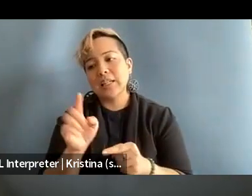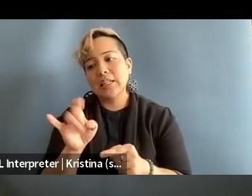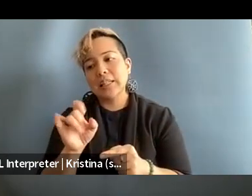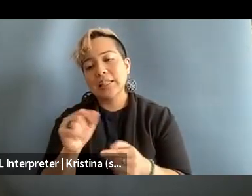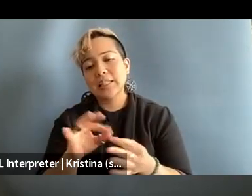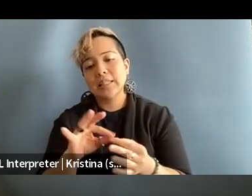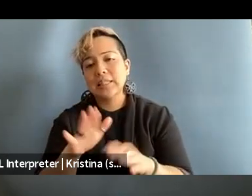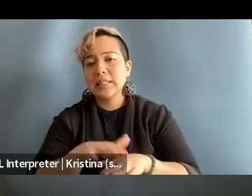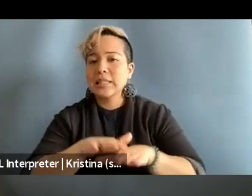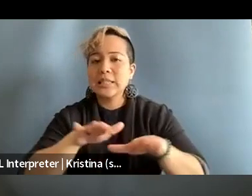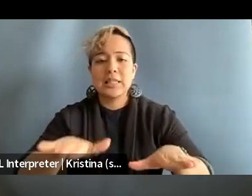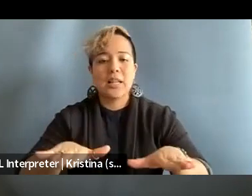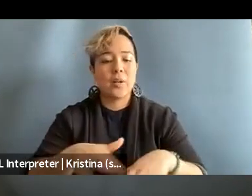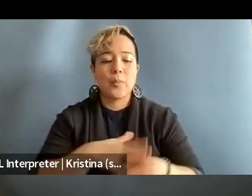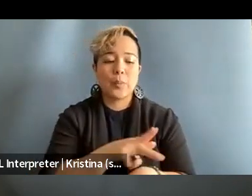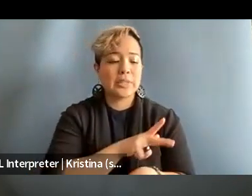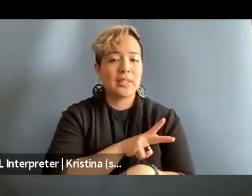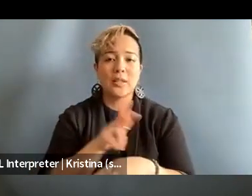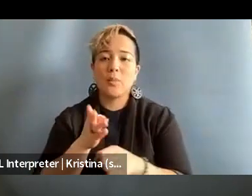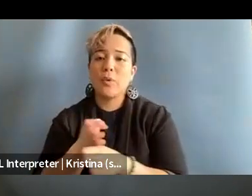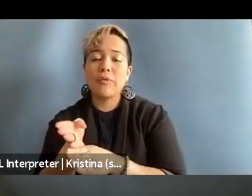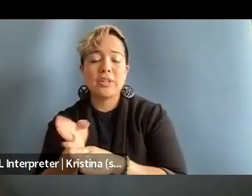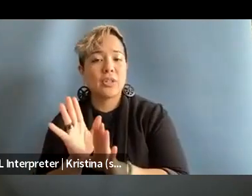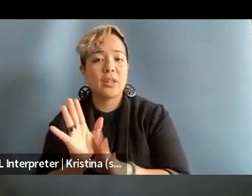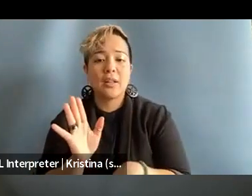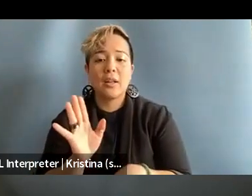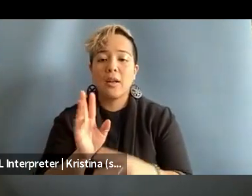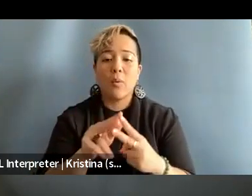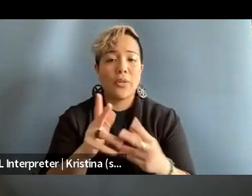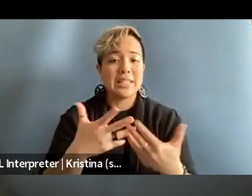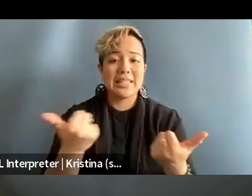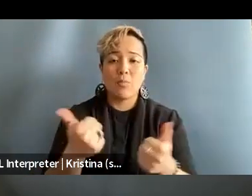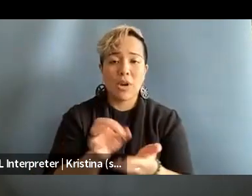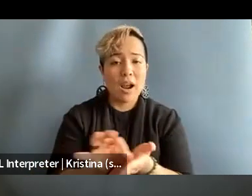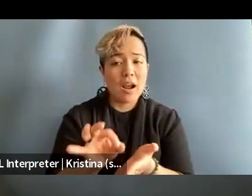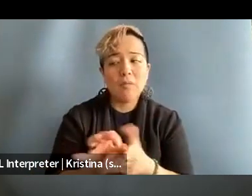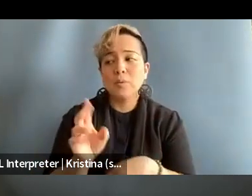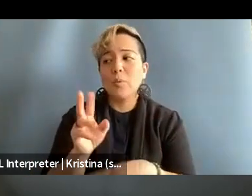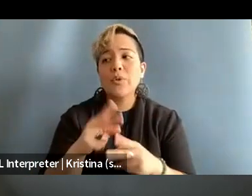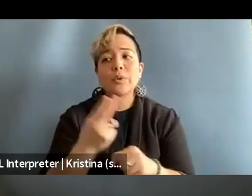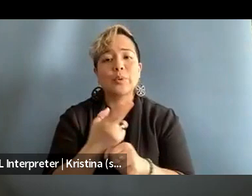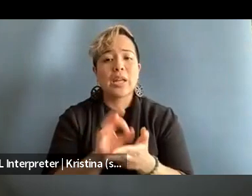separating the personal professional, whether it's separate accounts, whether using the accounts for different purposes,